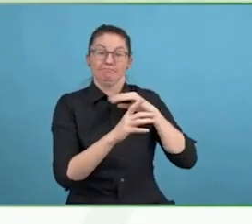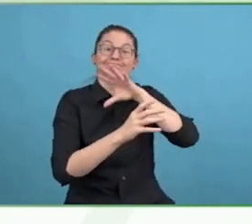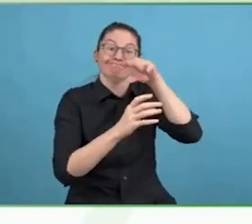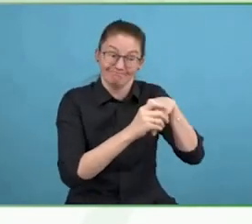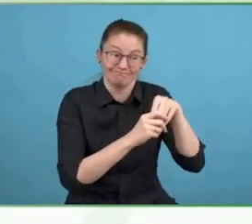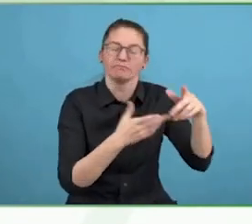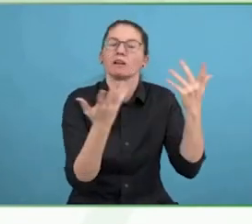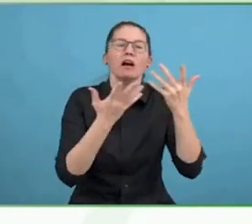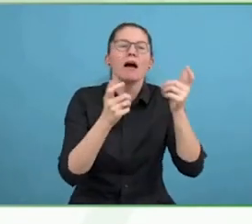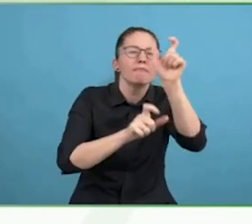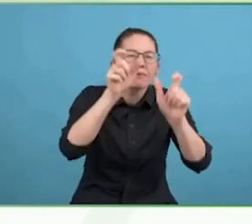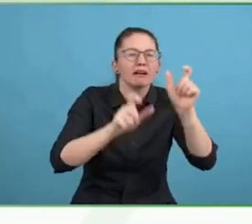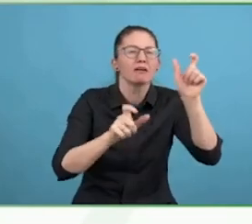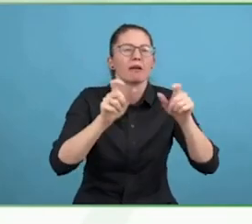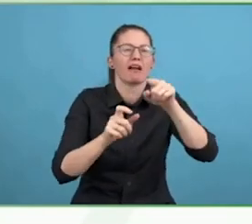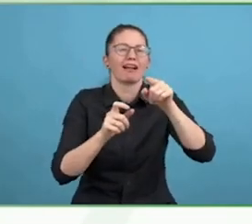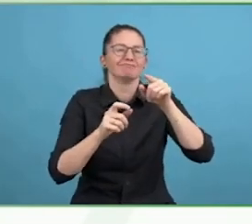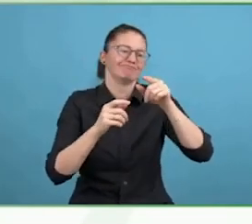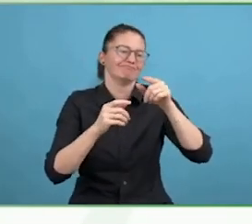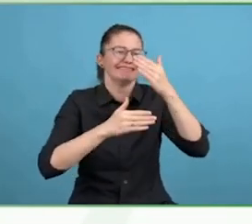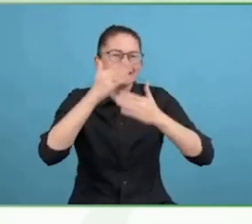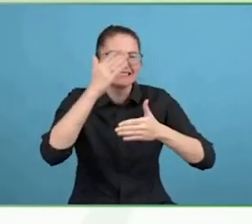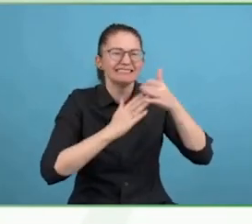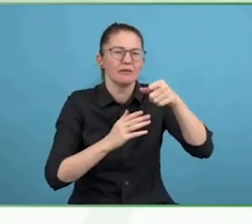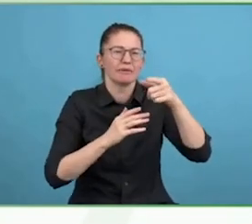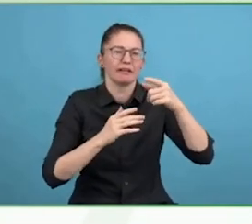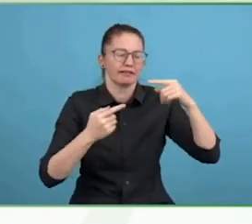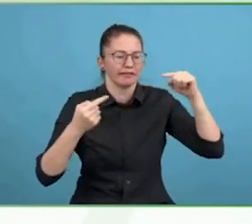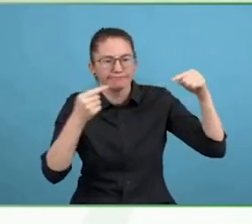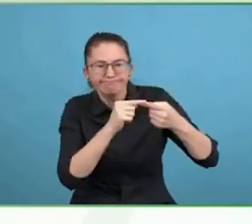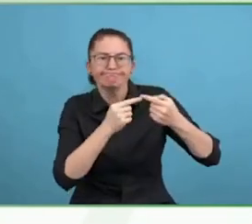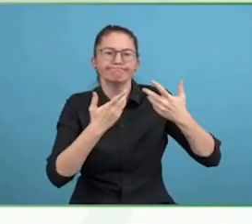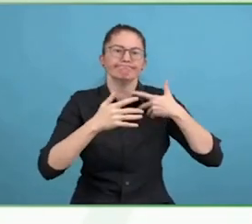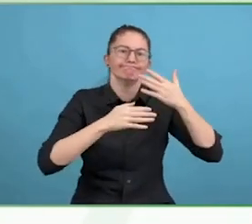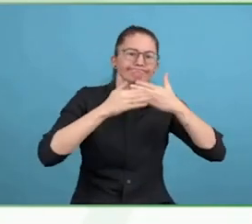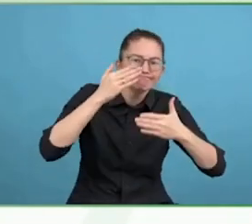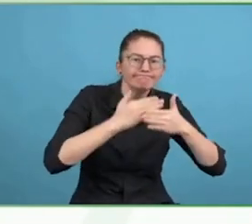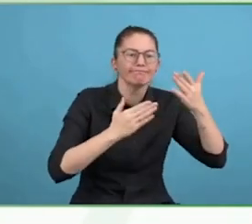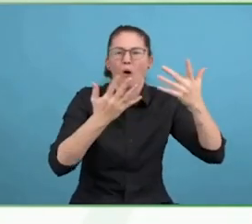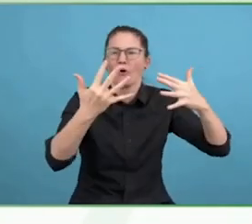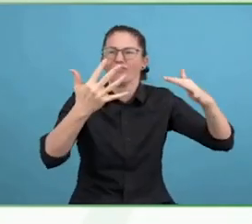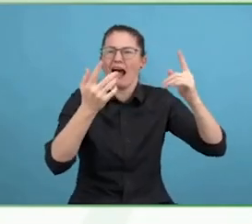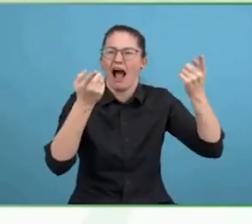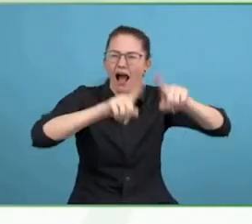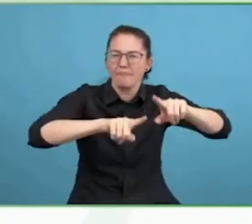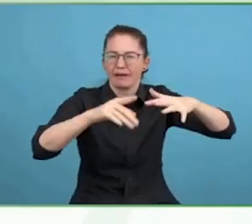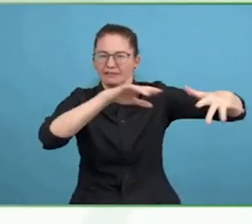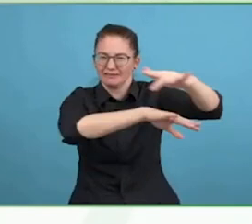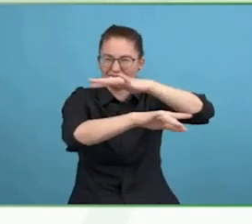child, he had been forced to fight for the Khmer Rouge. He stepped on a landmine and lost both his legs.